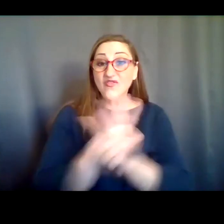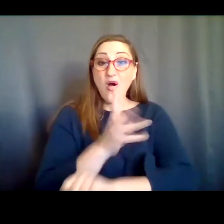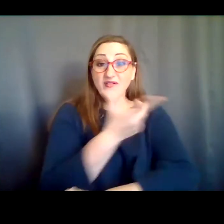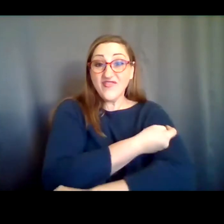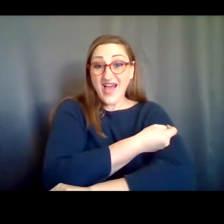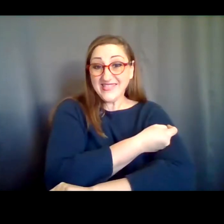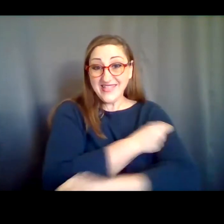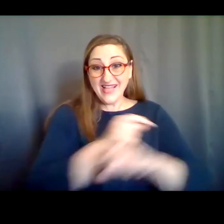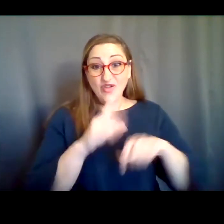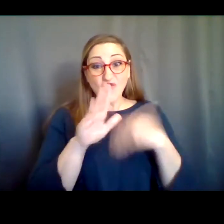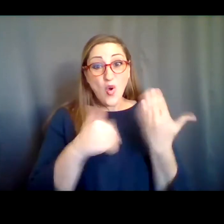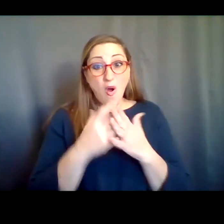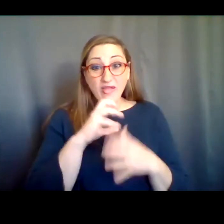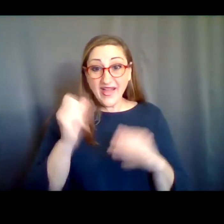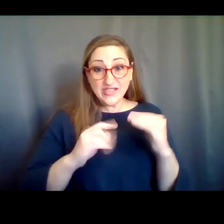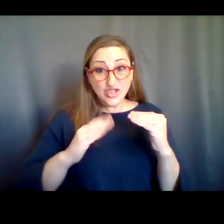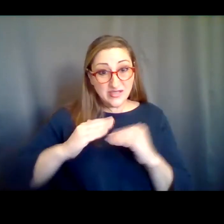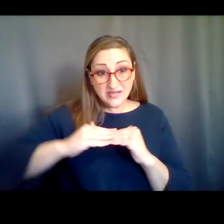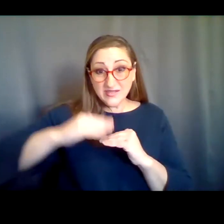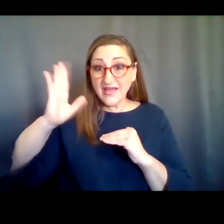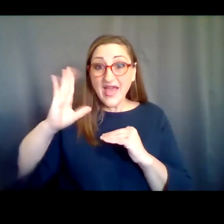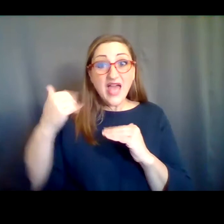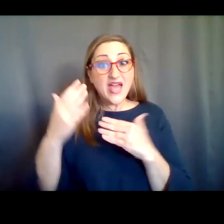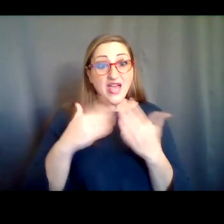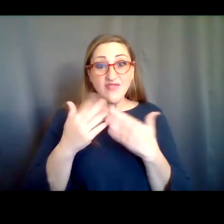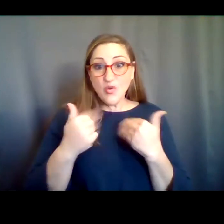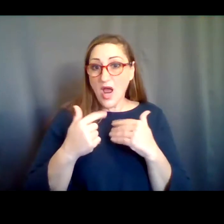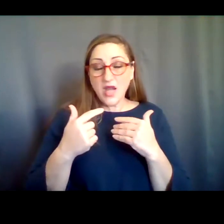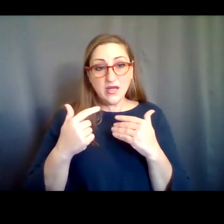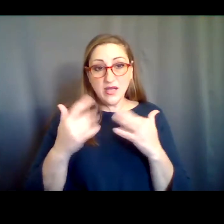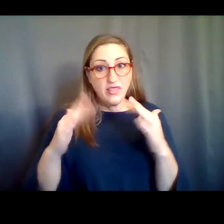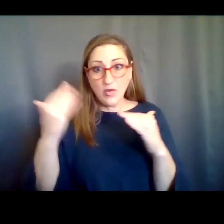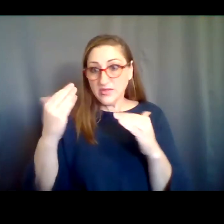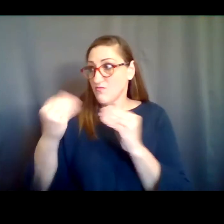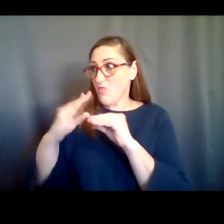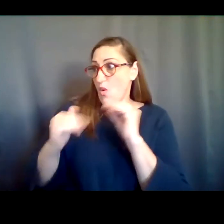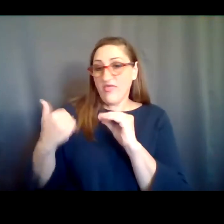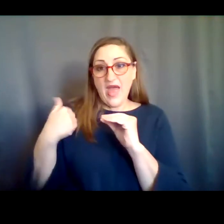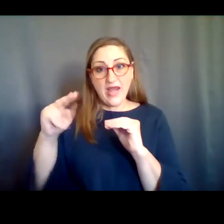for all ages, even when that was going above and beyond what Key to NYC